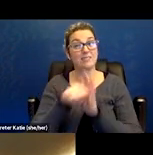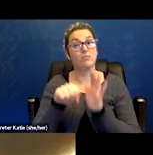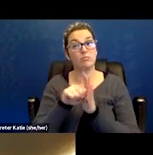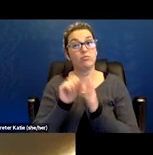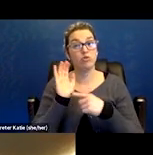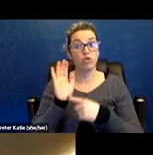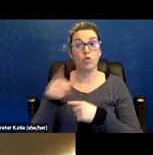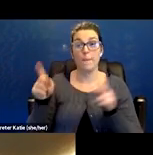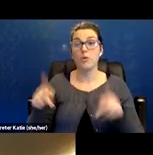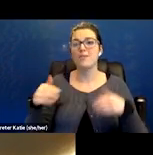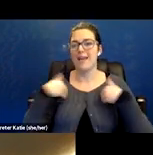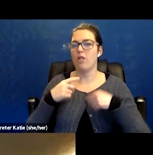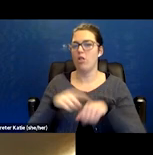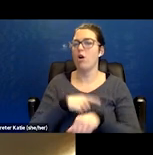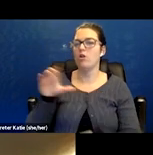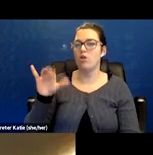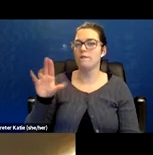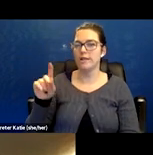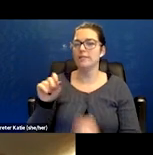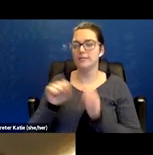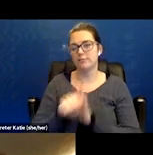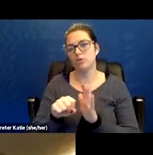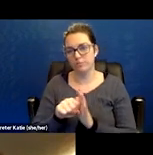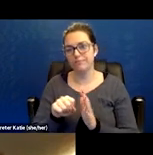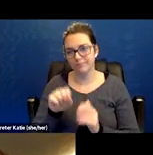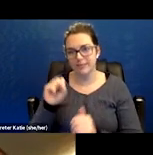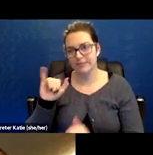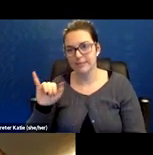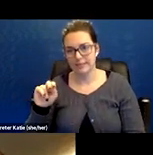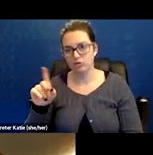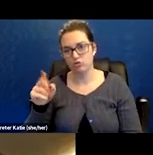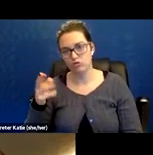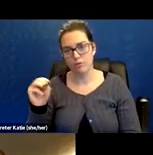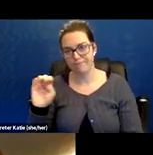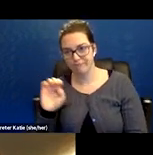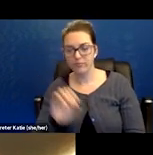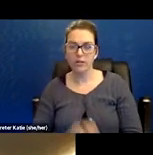has long COVID syndrome. Now whether or not we have enough information